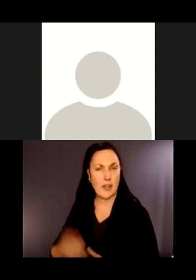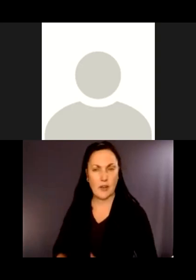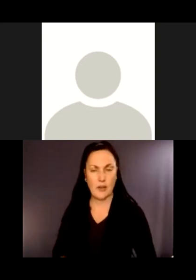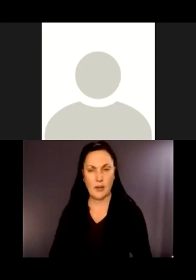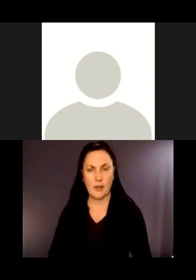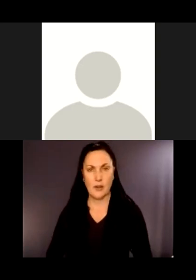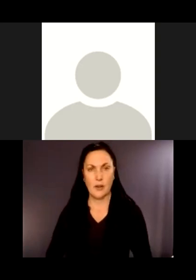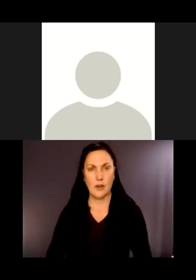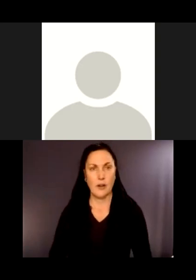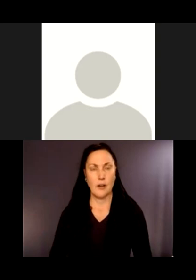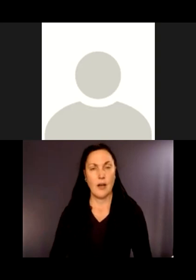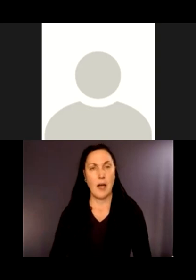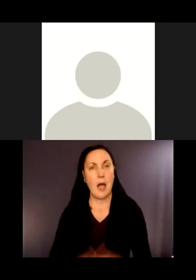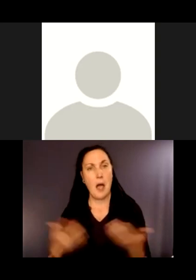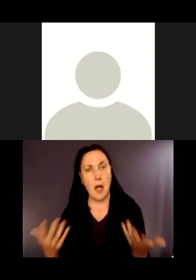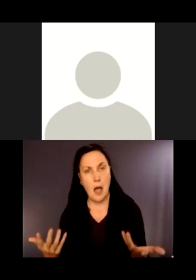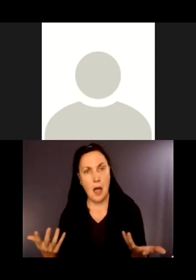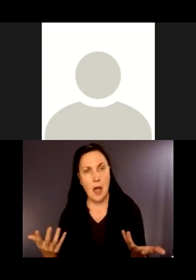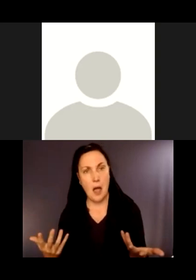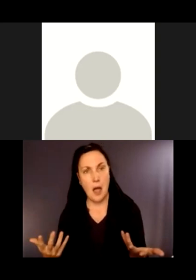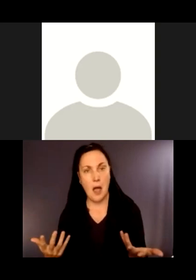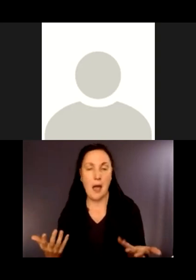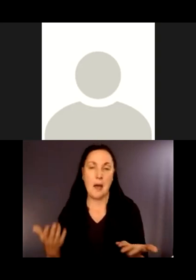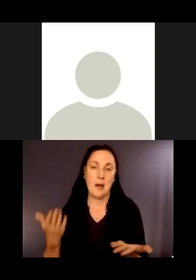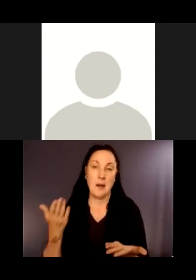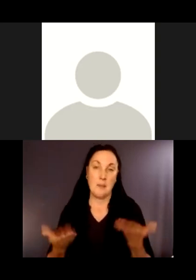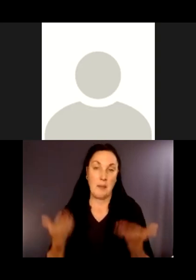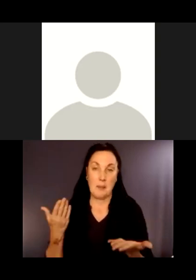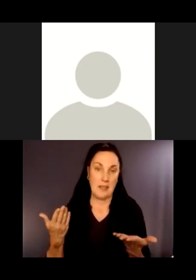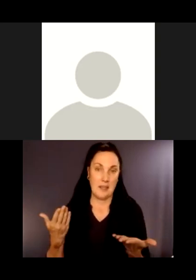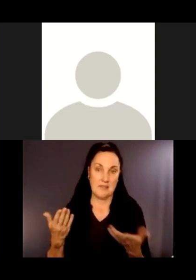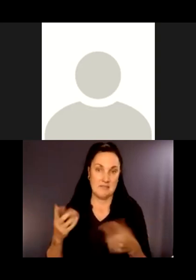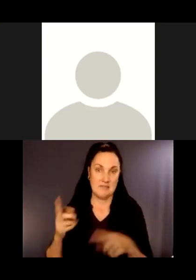There are probably a number of opinions. I don't know how many people are actually online here, but for